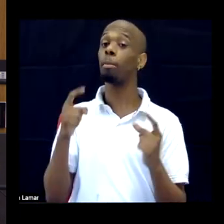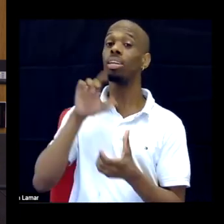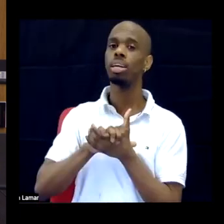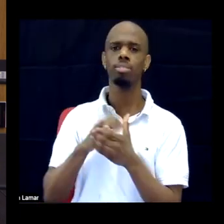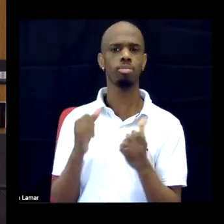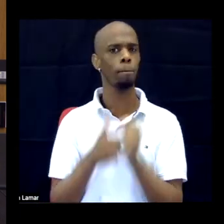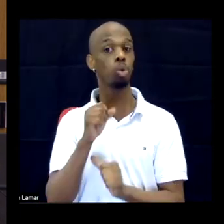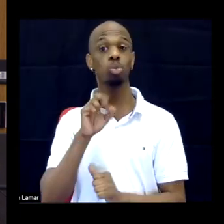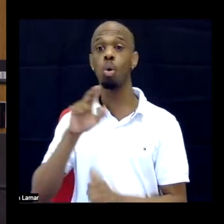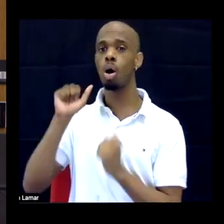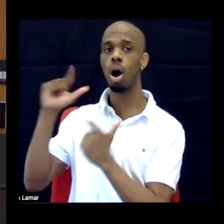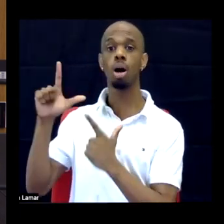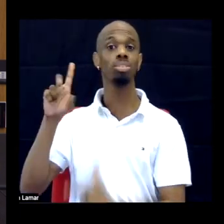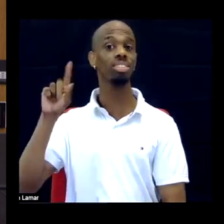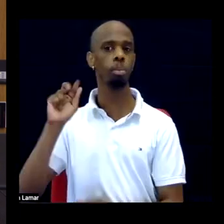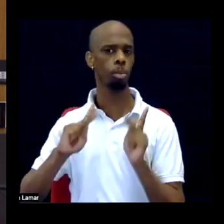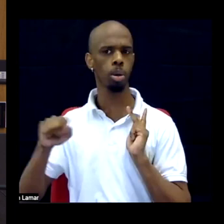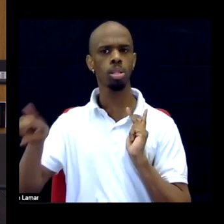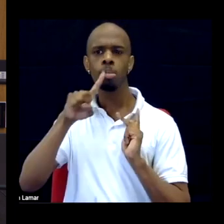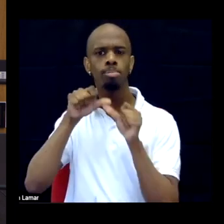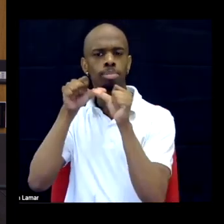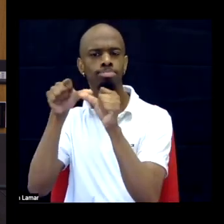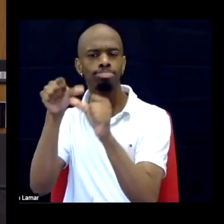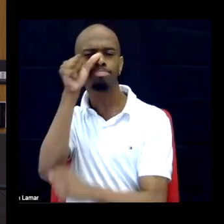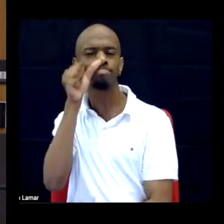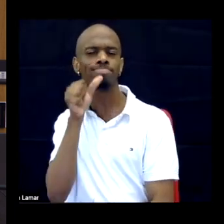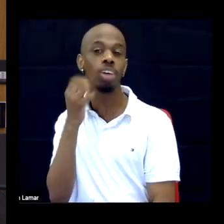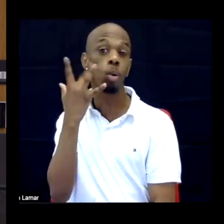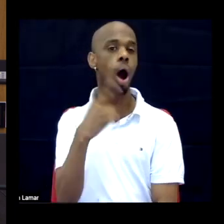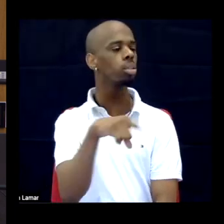disabled people are constantly suffering because of their disabilities.